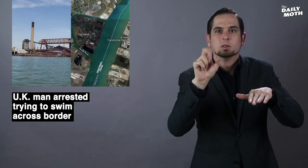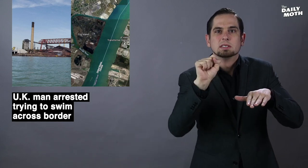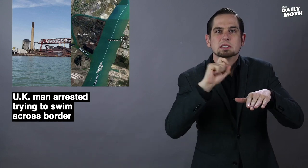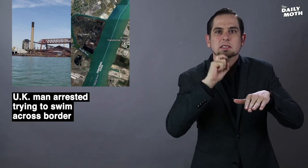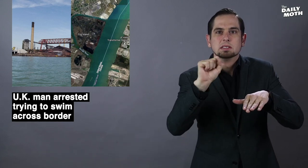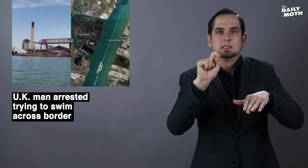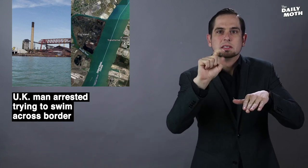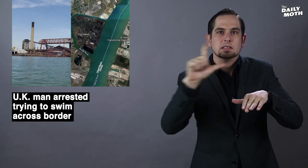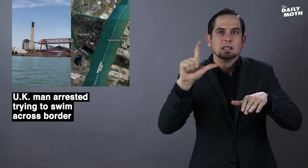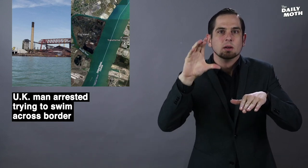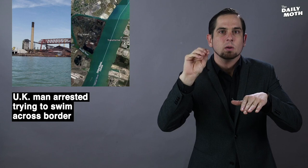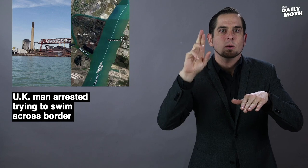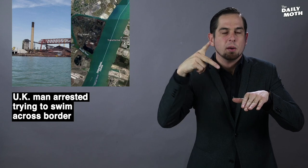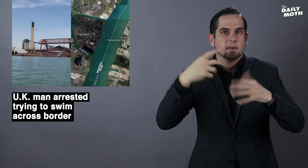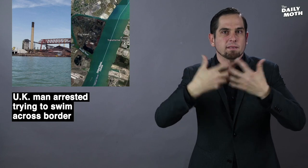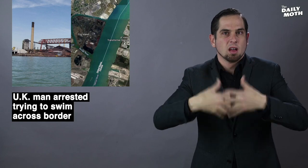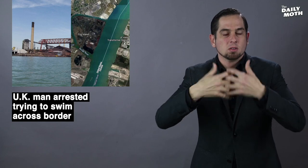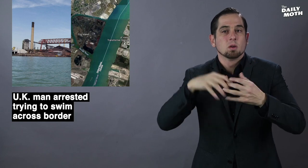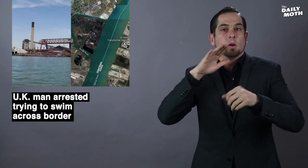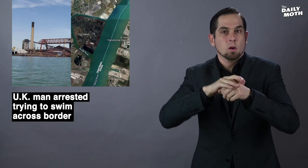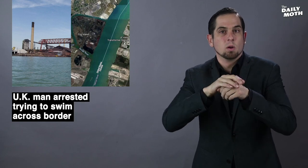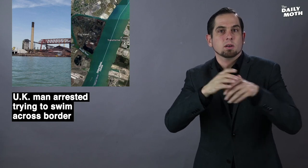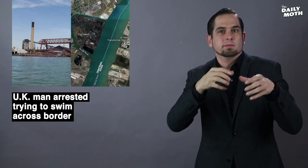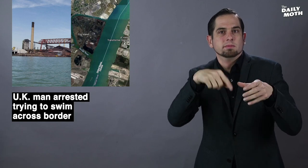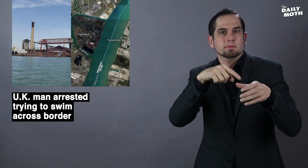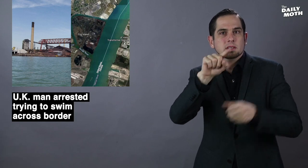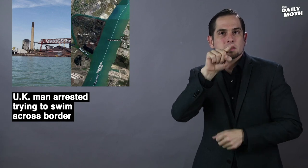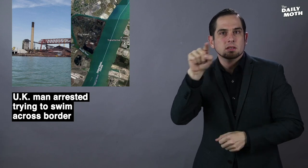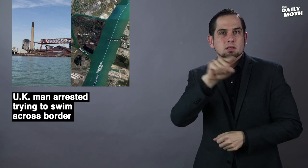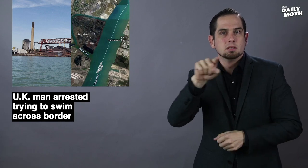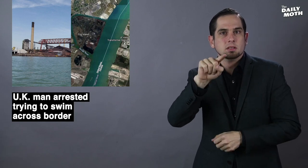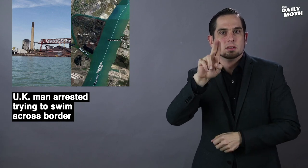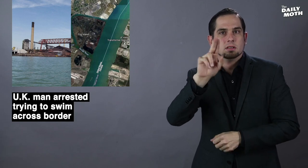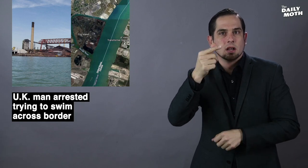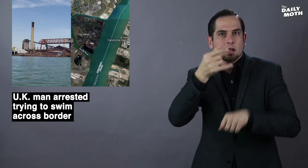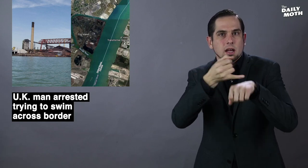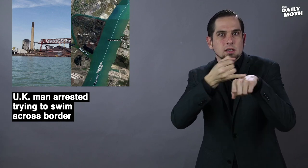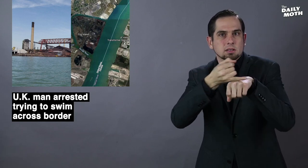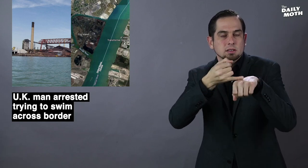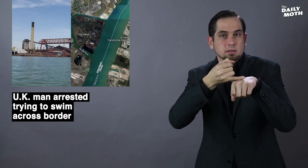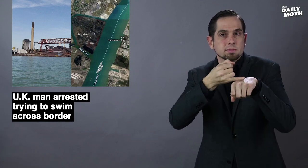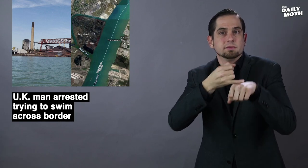the U.S. Steel Corp. factory on Zug Island.